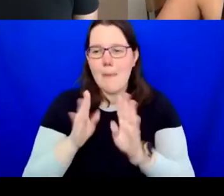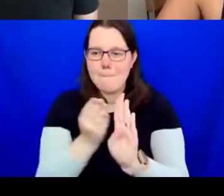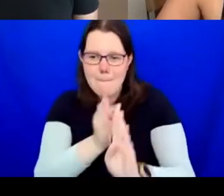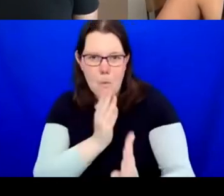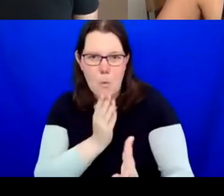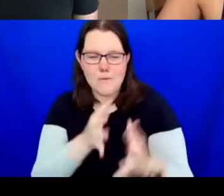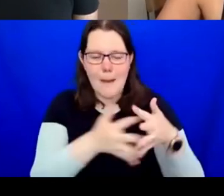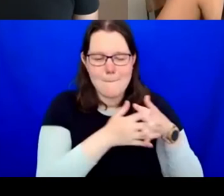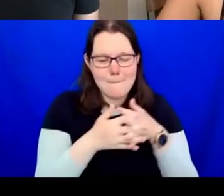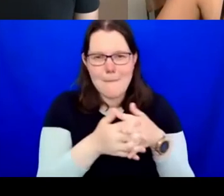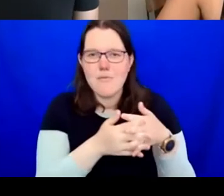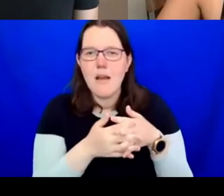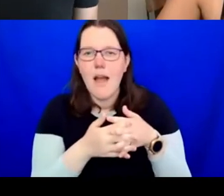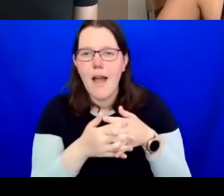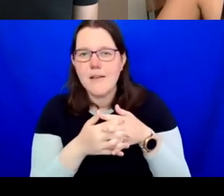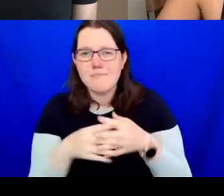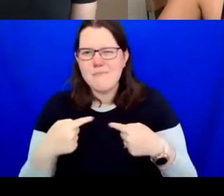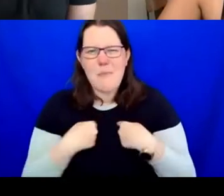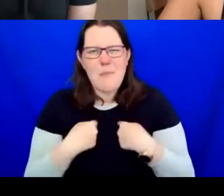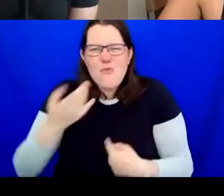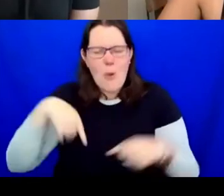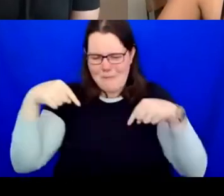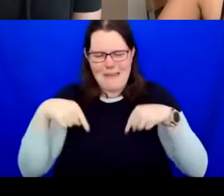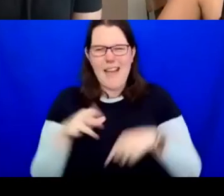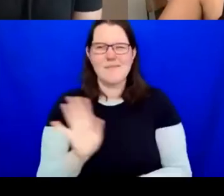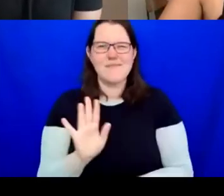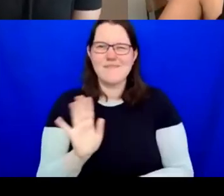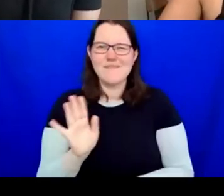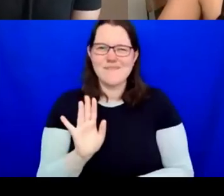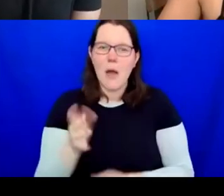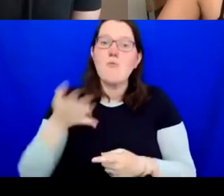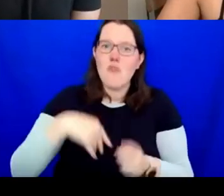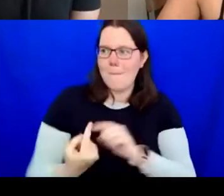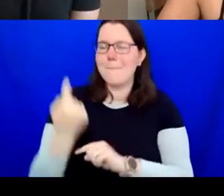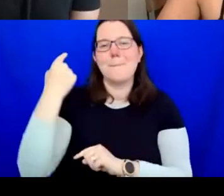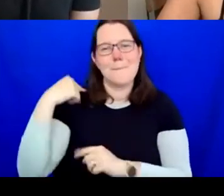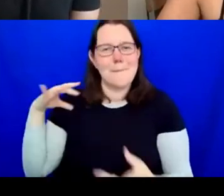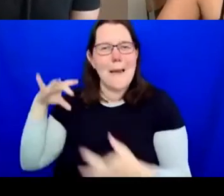the border space in how I practise in the UK. Where I come from, we practise in collectivity,